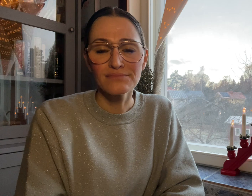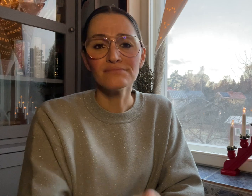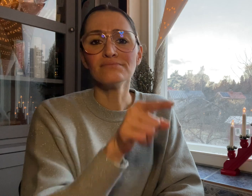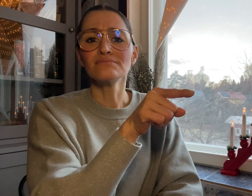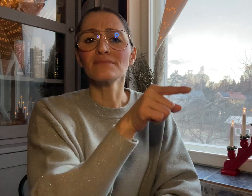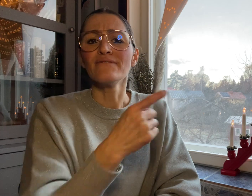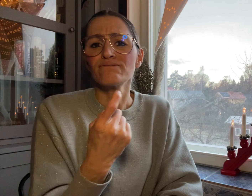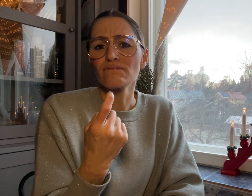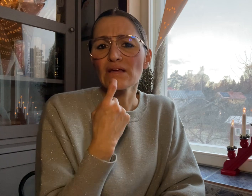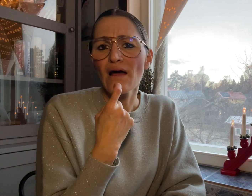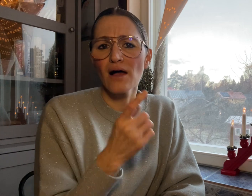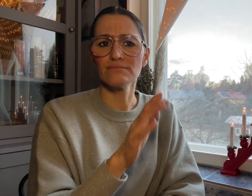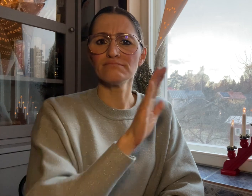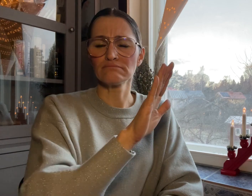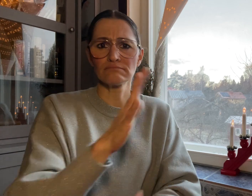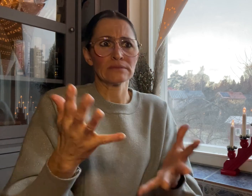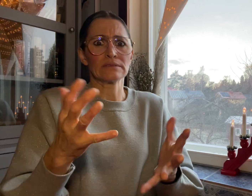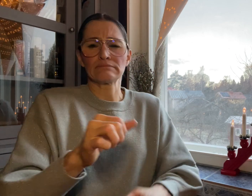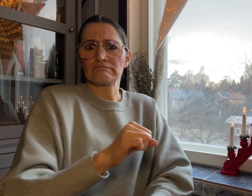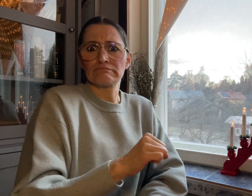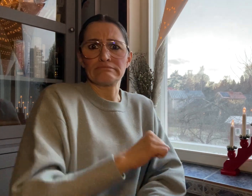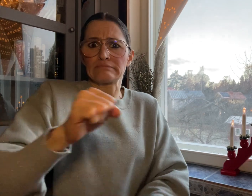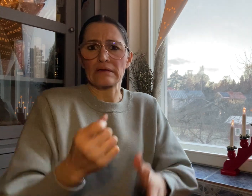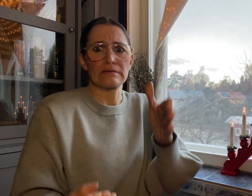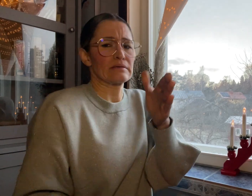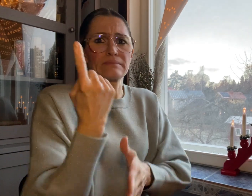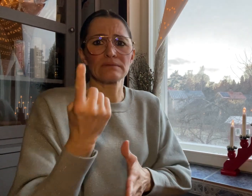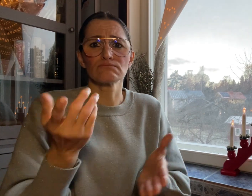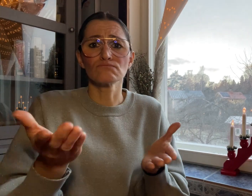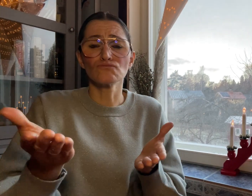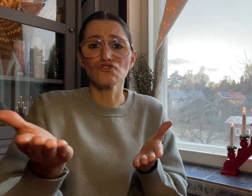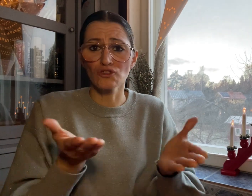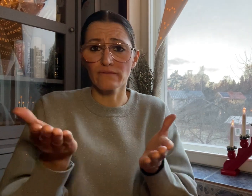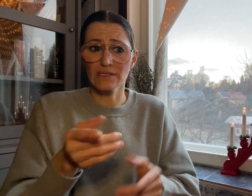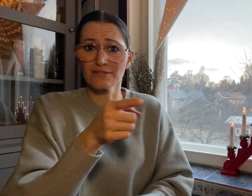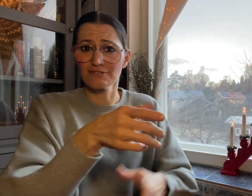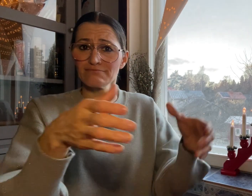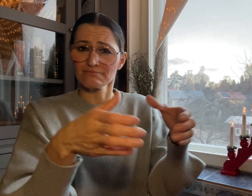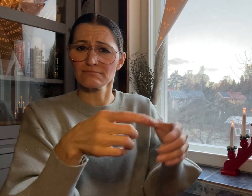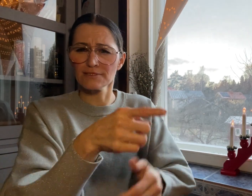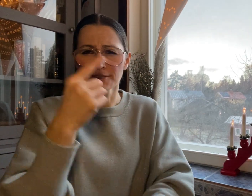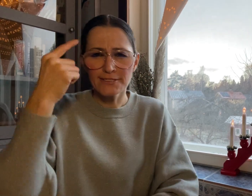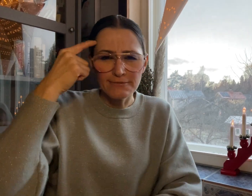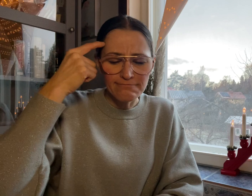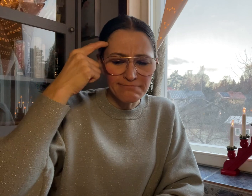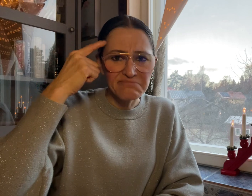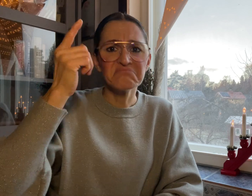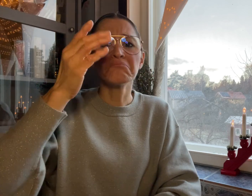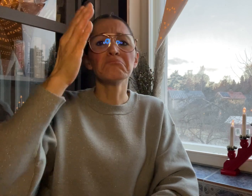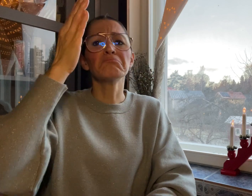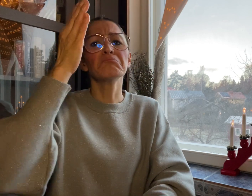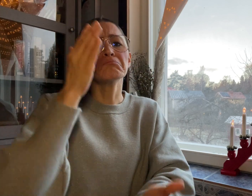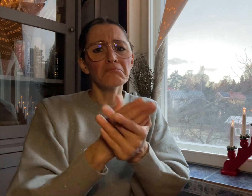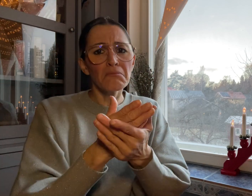Finland’s emergency services decided to launch